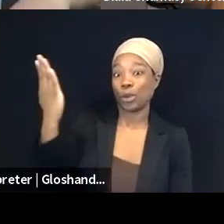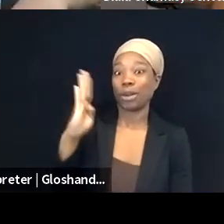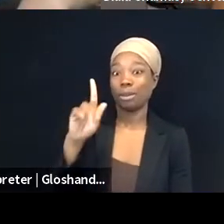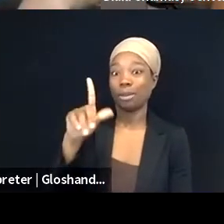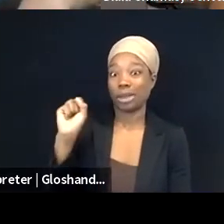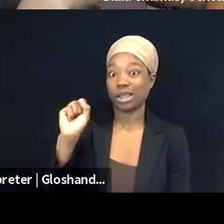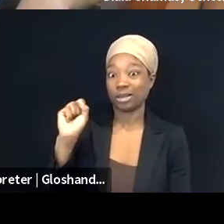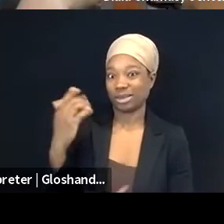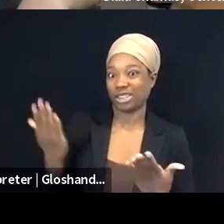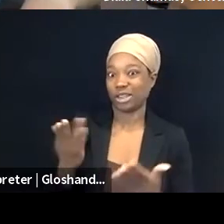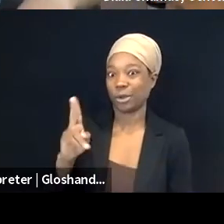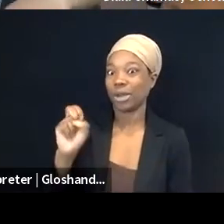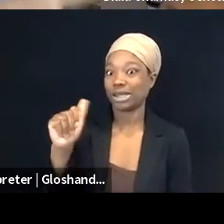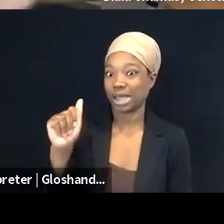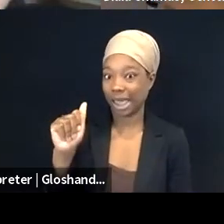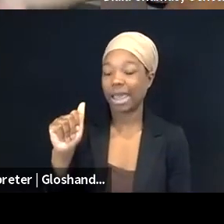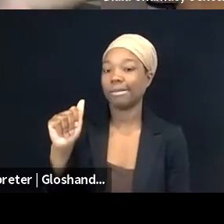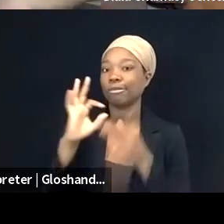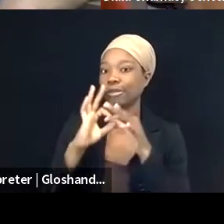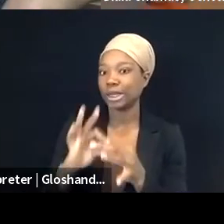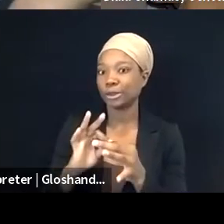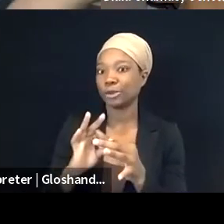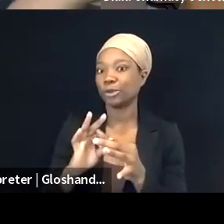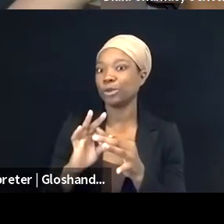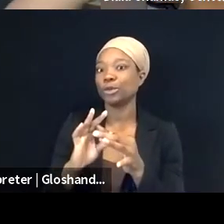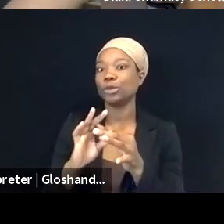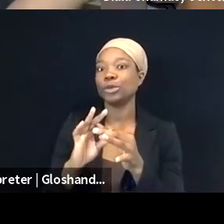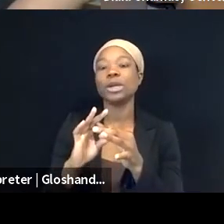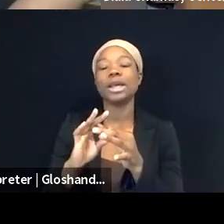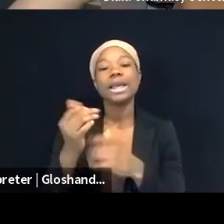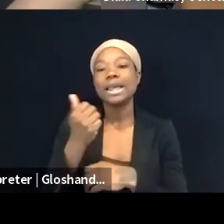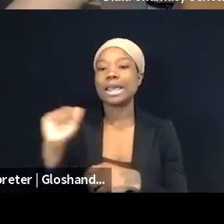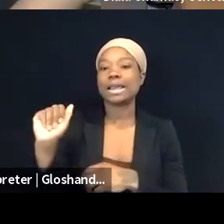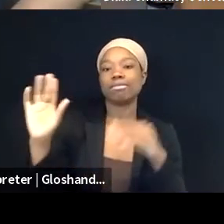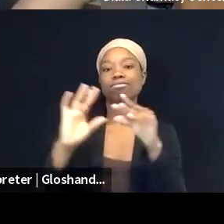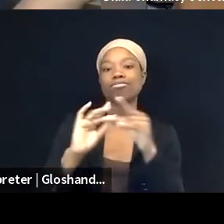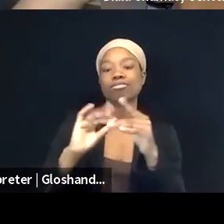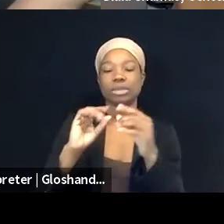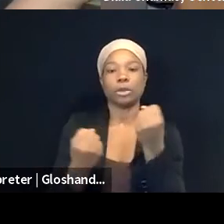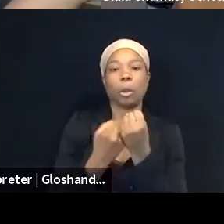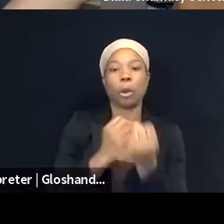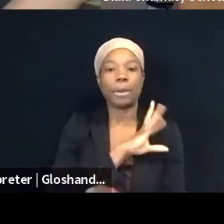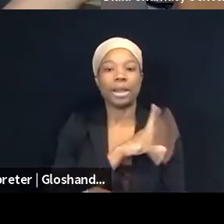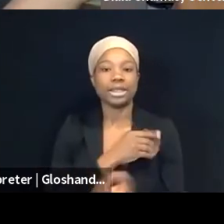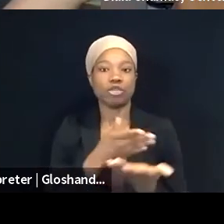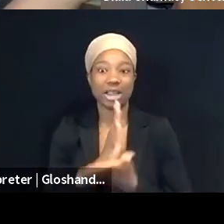targeting speech supporting Palestinian rights, most of them targeting the boycott movement for Palestinian rights.